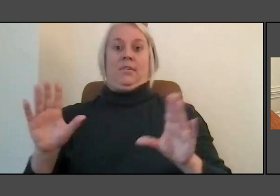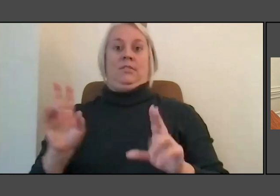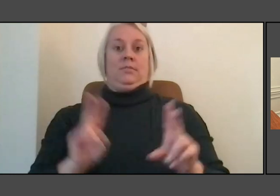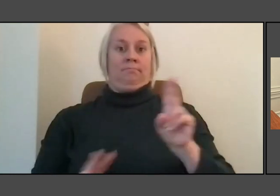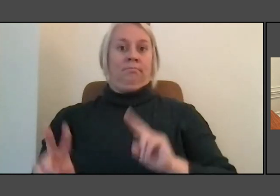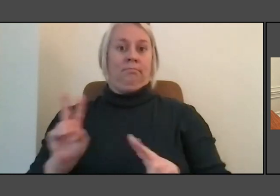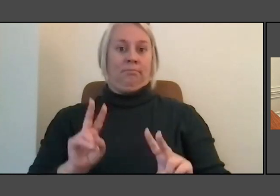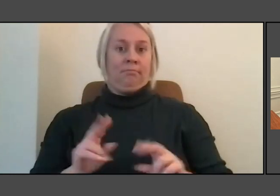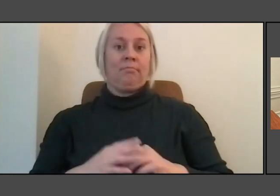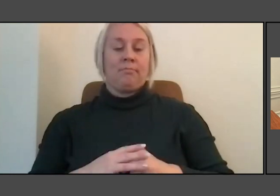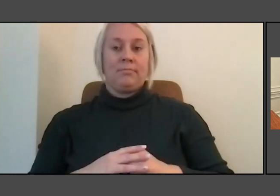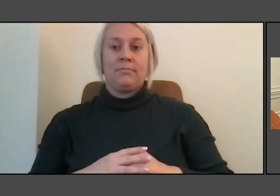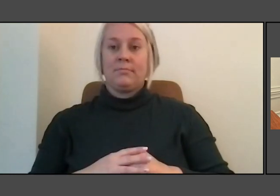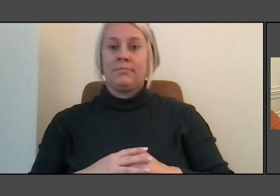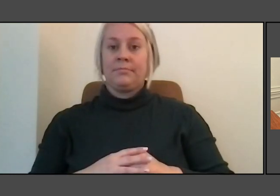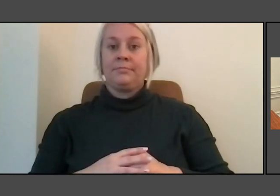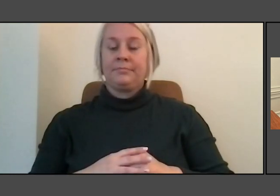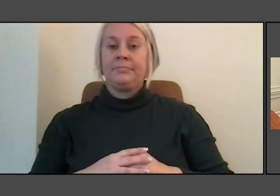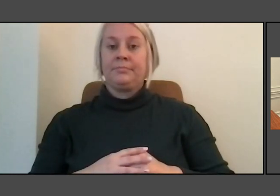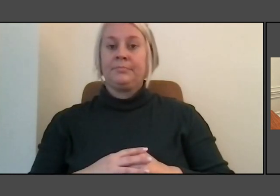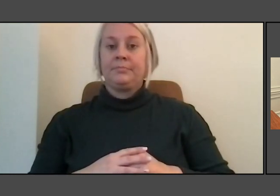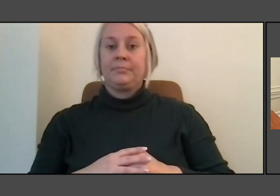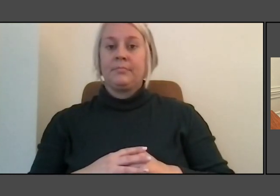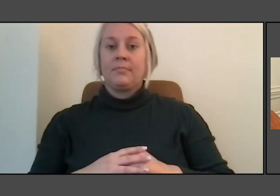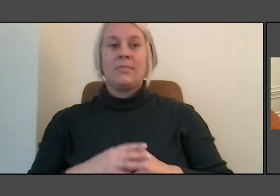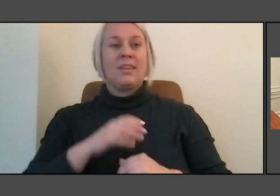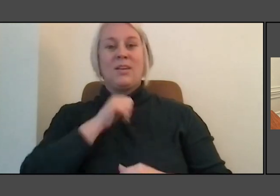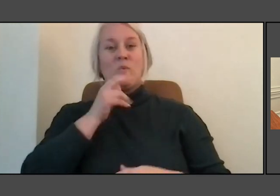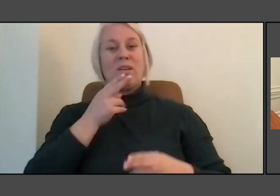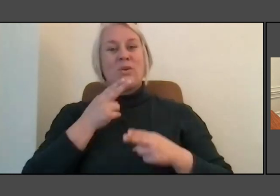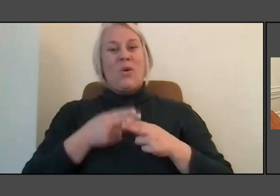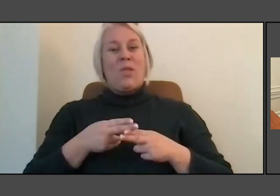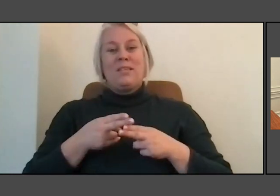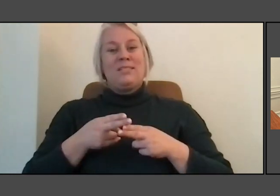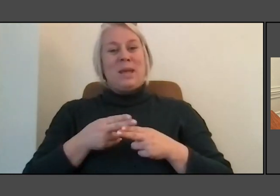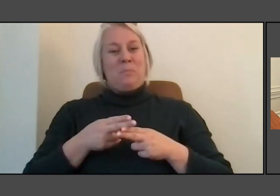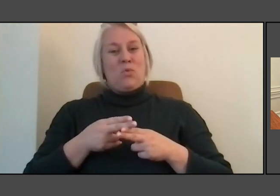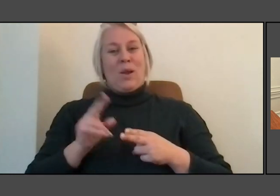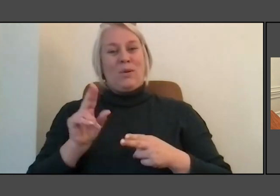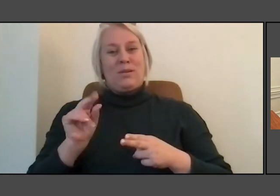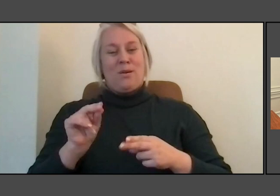kind of I wouldn't call them temporary but but definitely